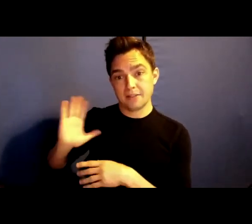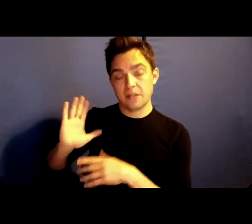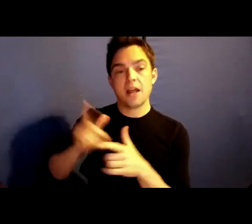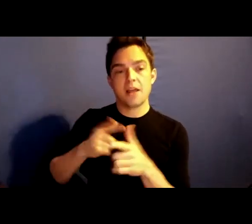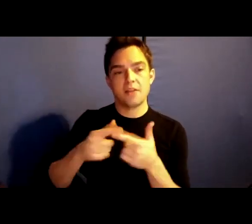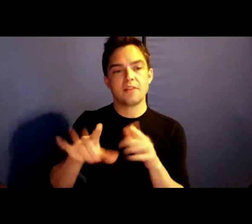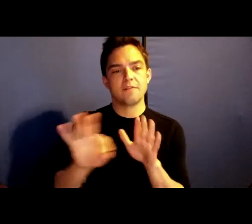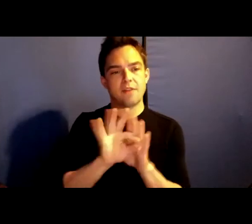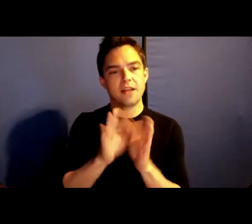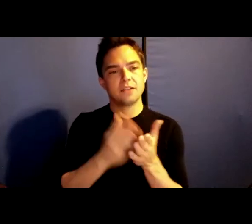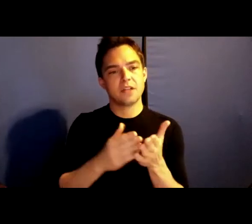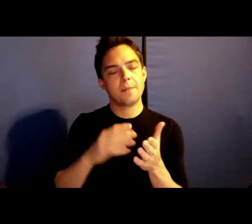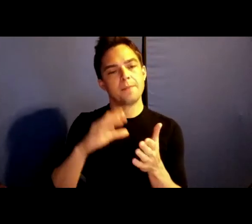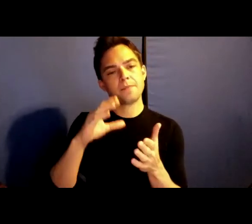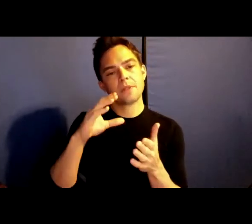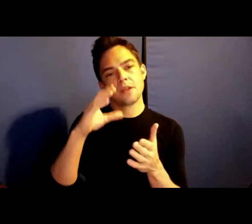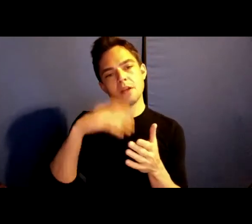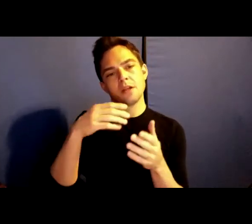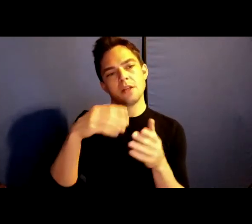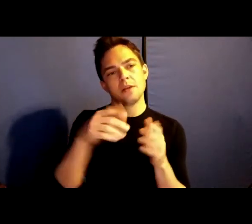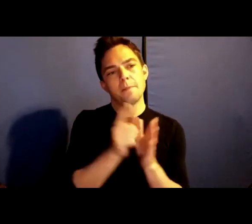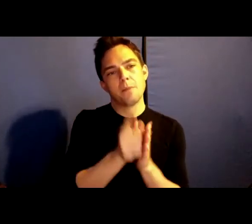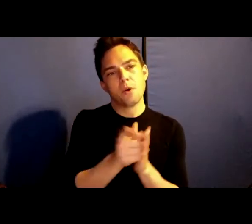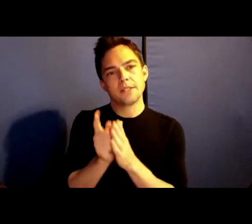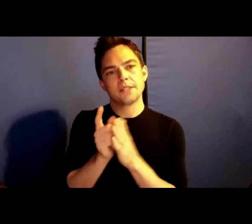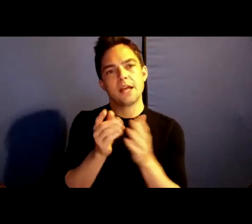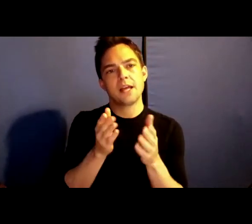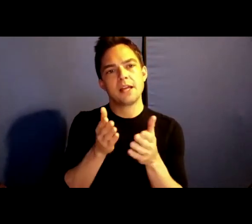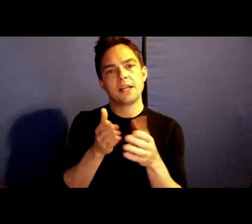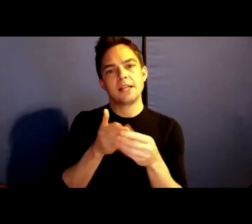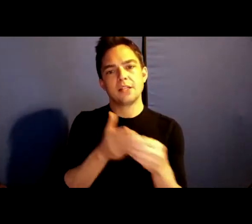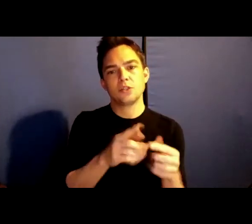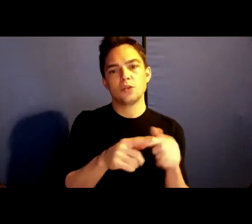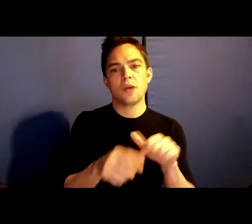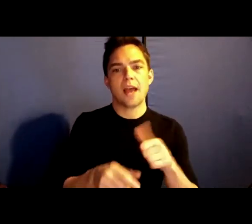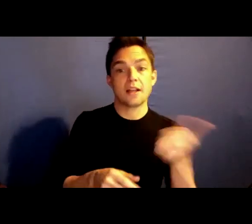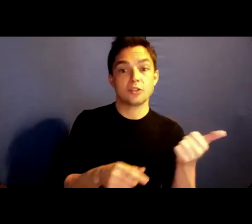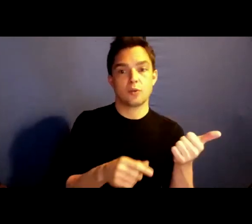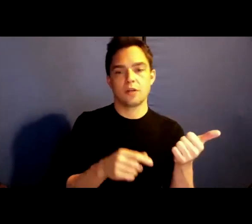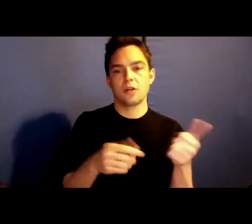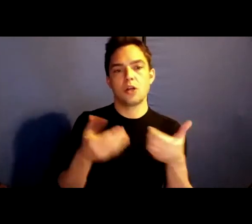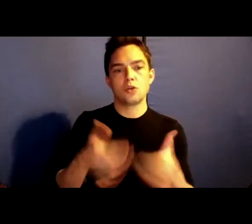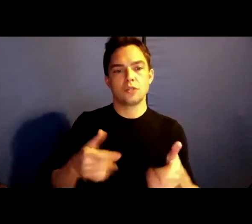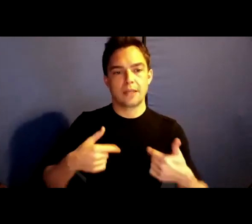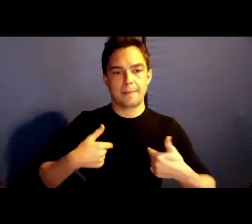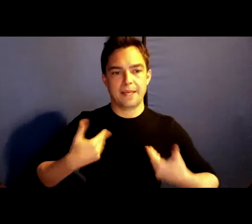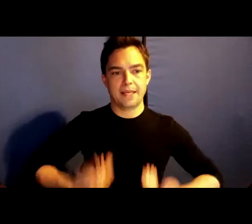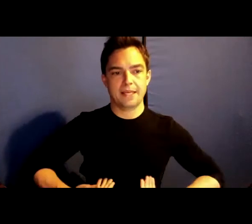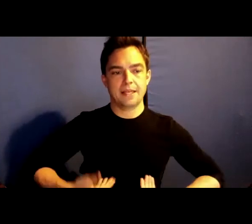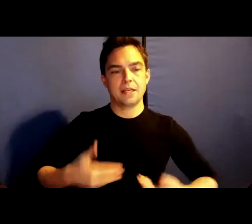lead you nearer to an elsewhere. Losing me, my way of life, is unquestionably